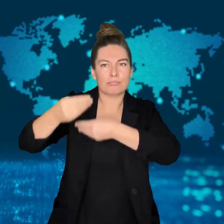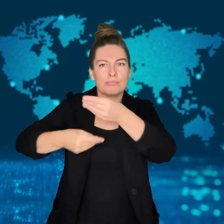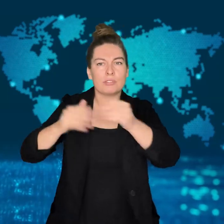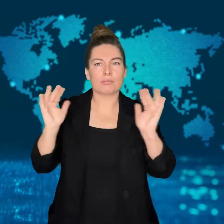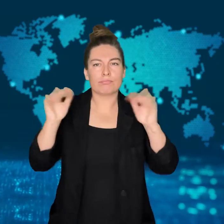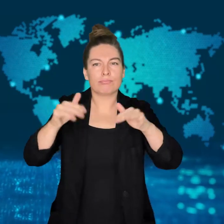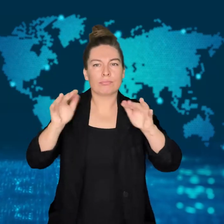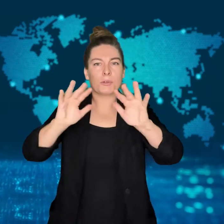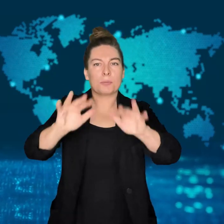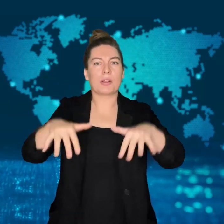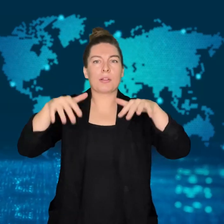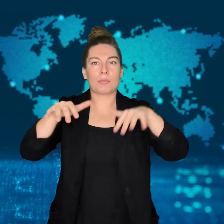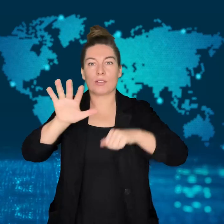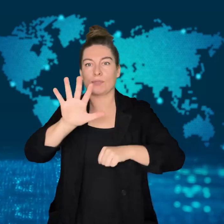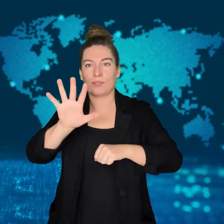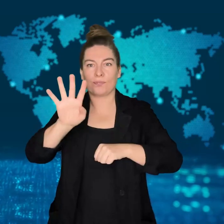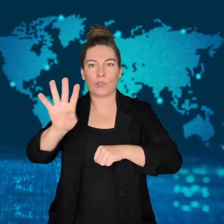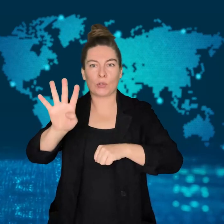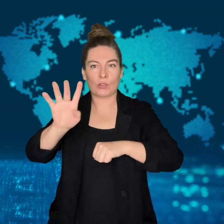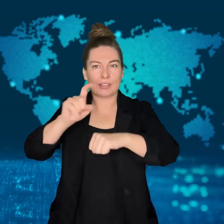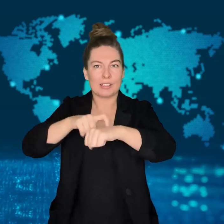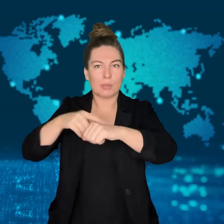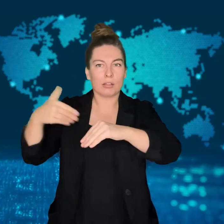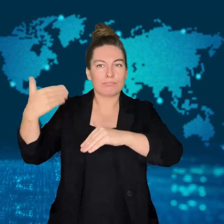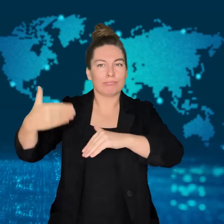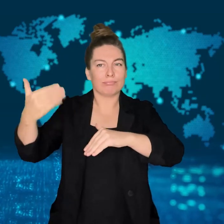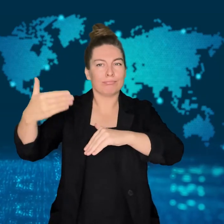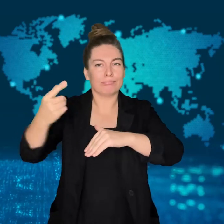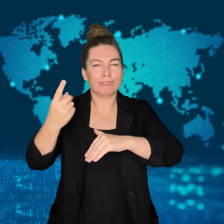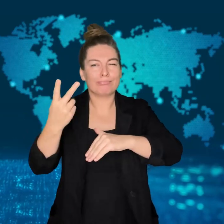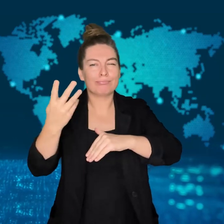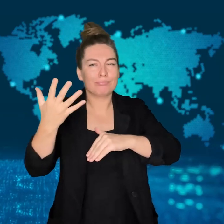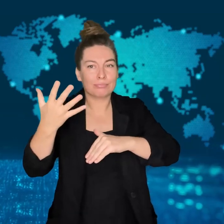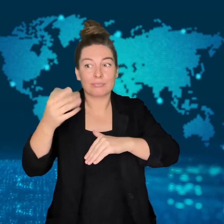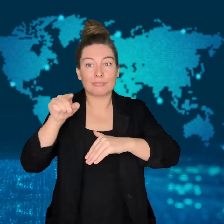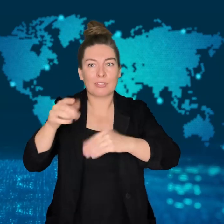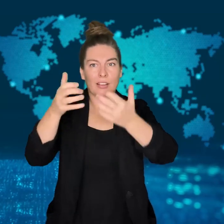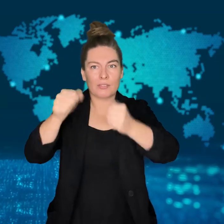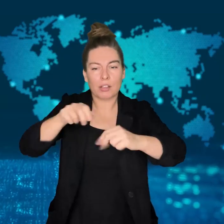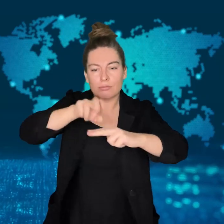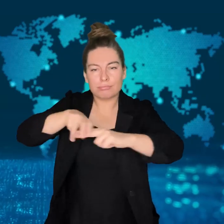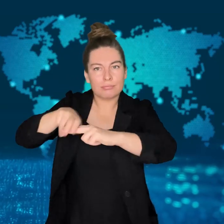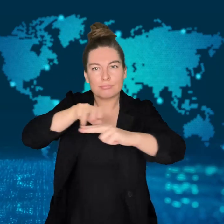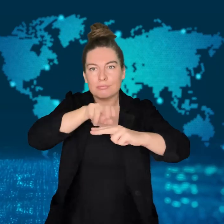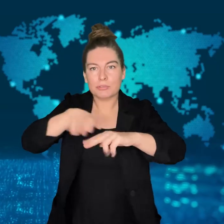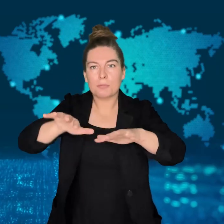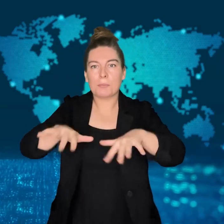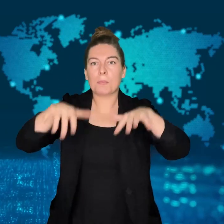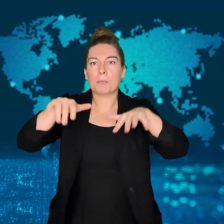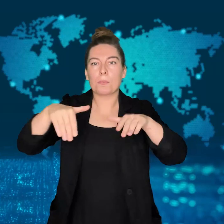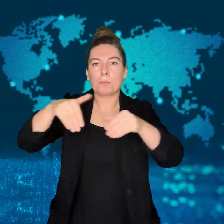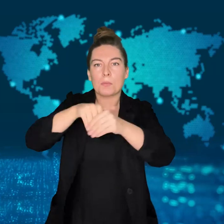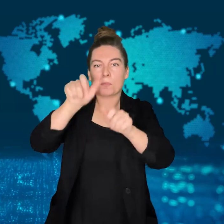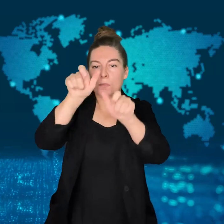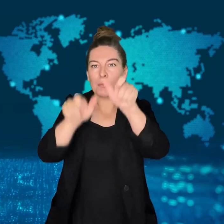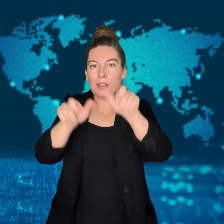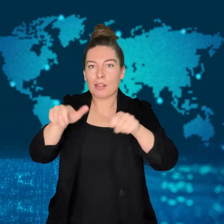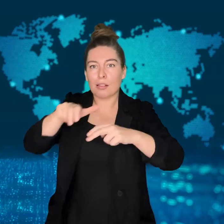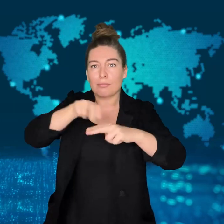The National Party won 38% of the vote.